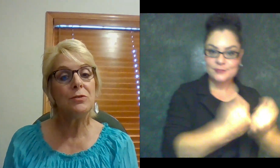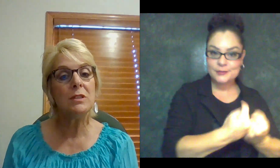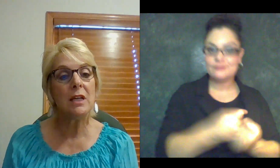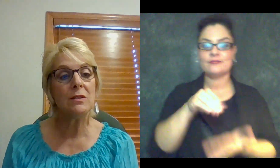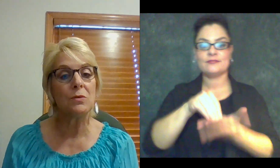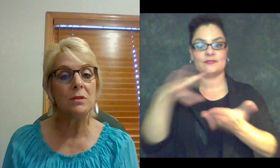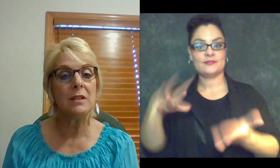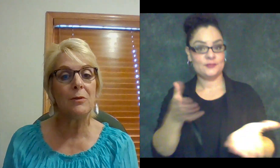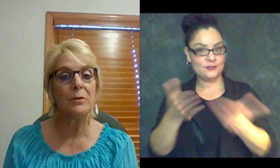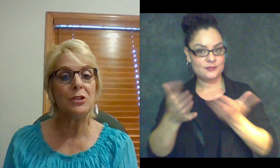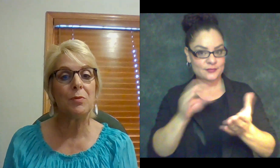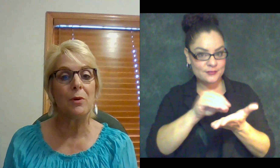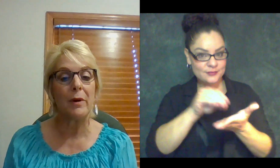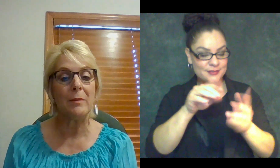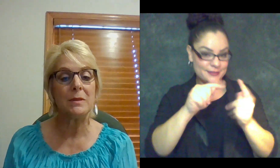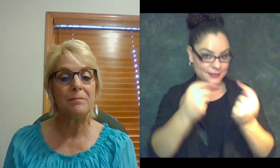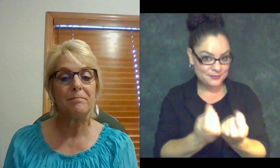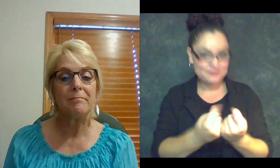state schools and outreach programs.